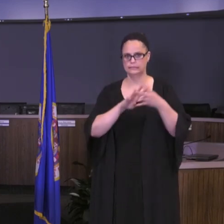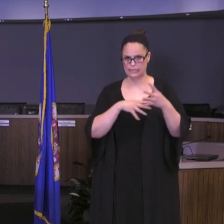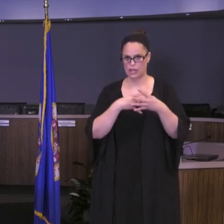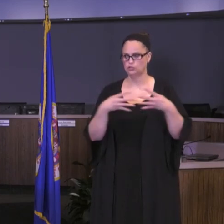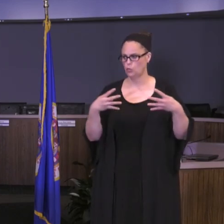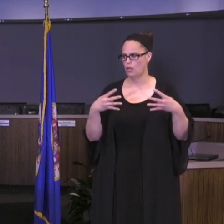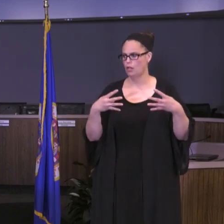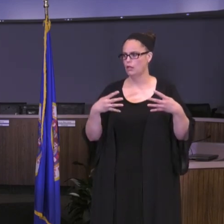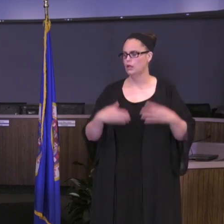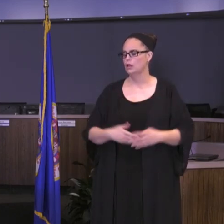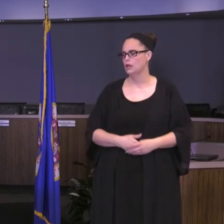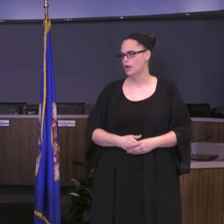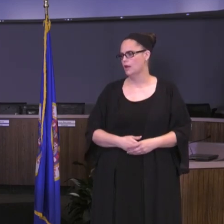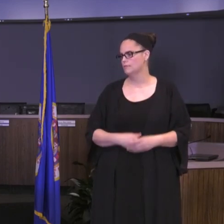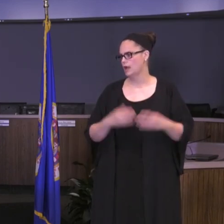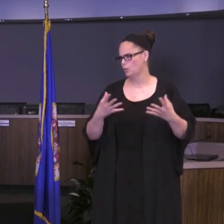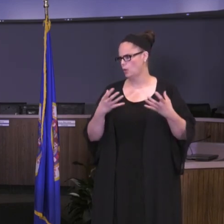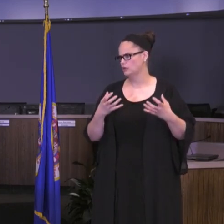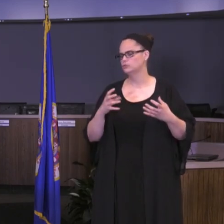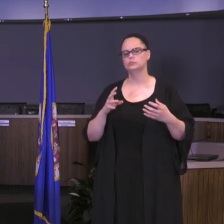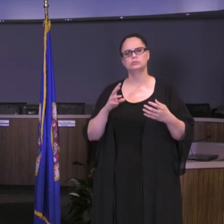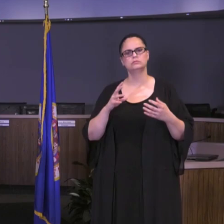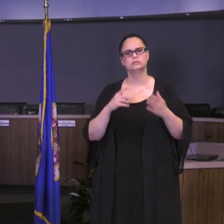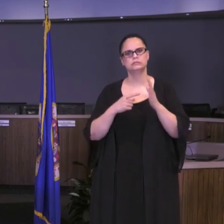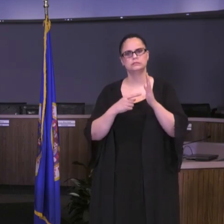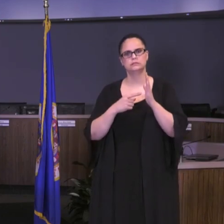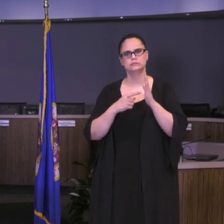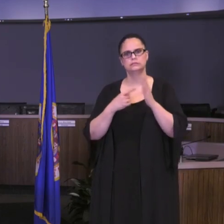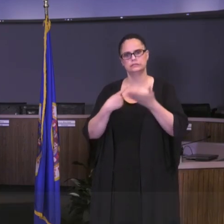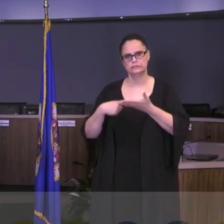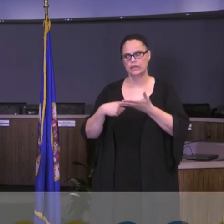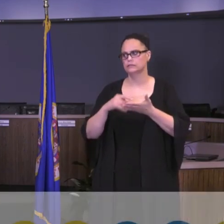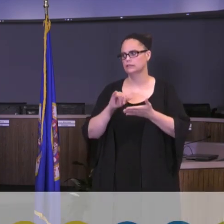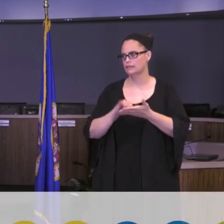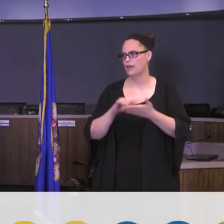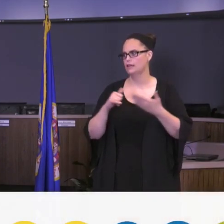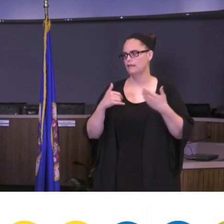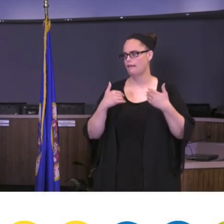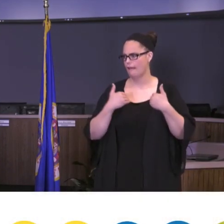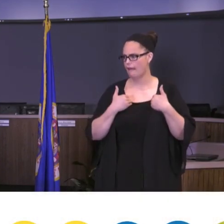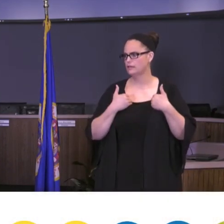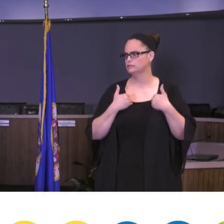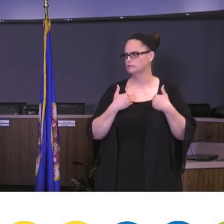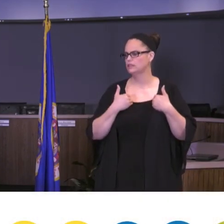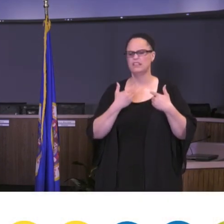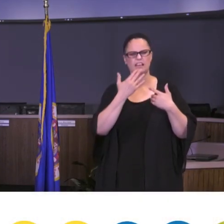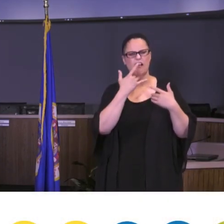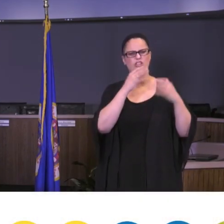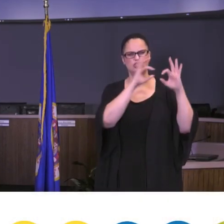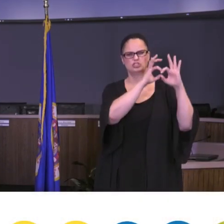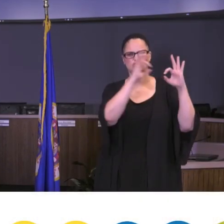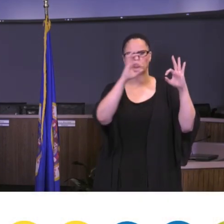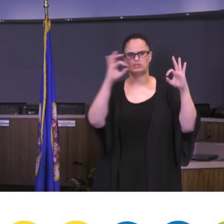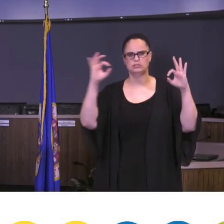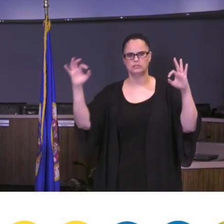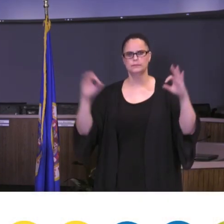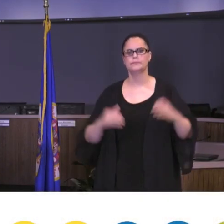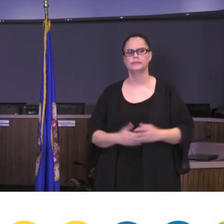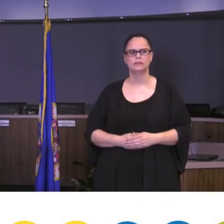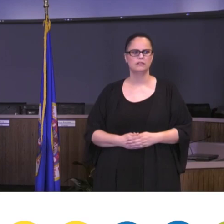directly. But at this time, I want to refer to the hybrid schedule that has the the colored circles on it, just to give you an idea for what it